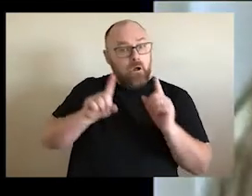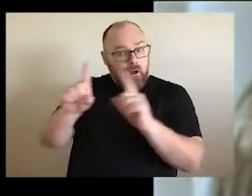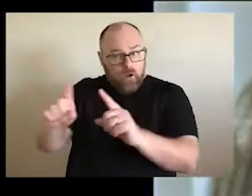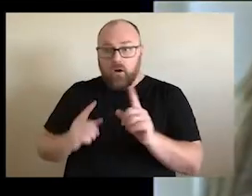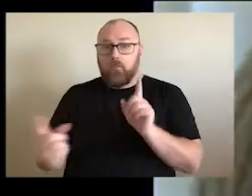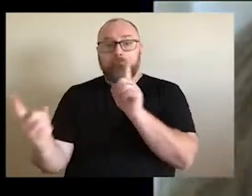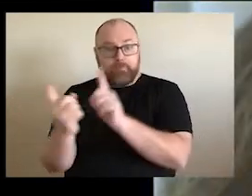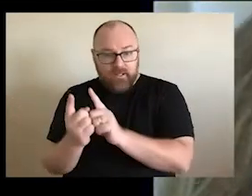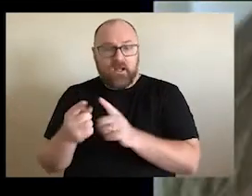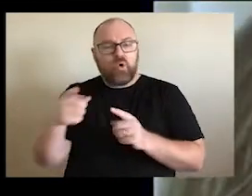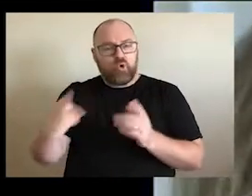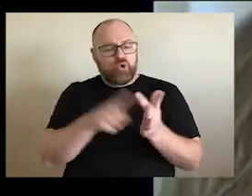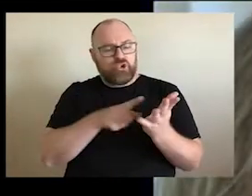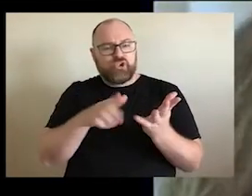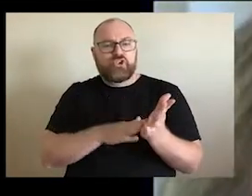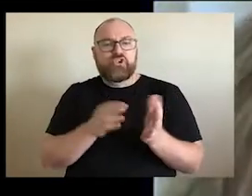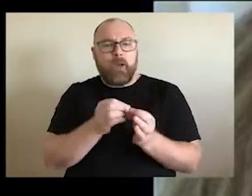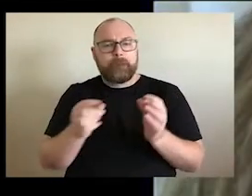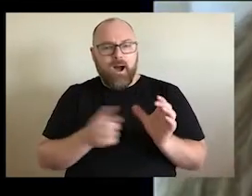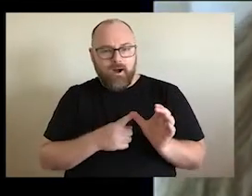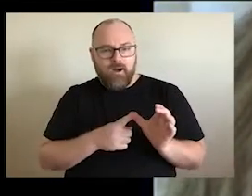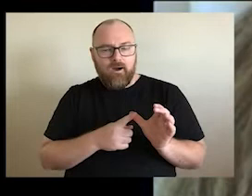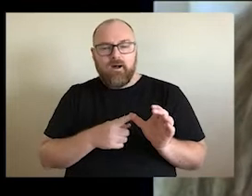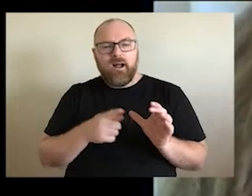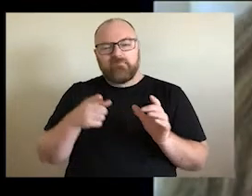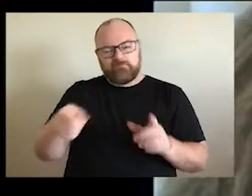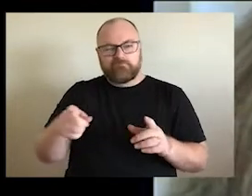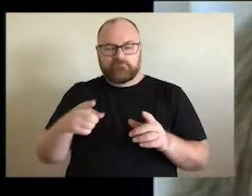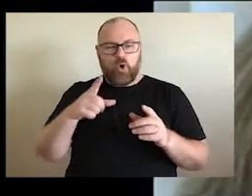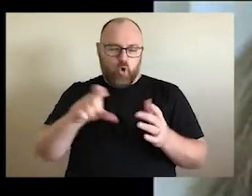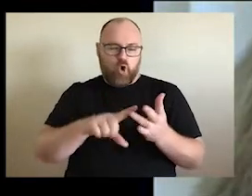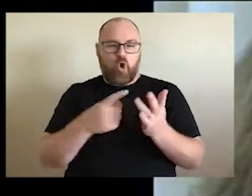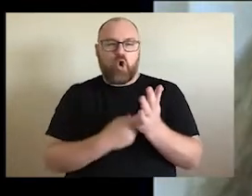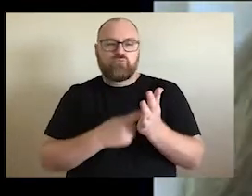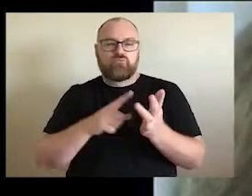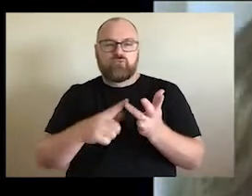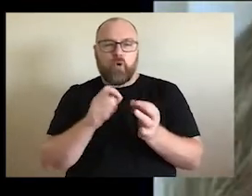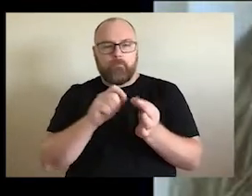said we'd do the jumpers. That's what they call corroboree in Ngarinyin Country and he said, and we